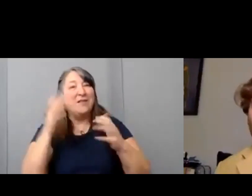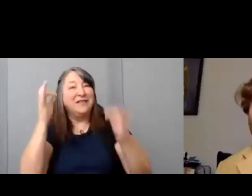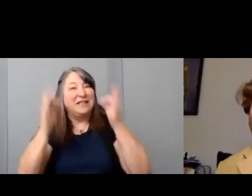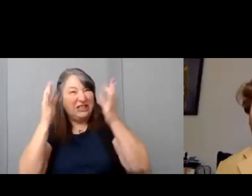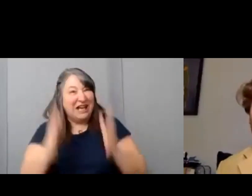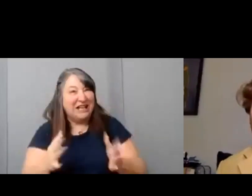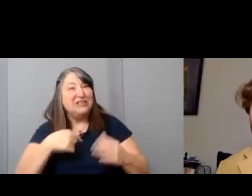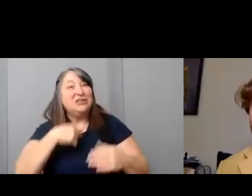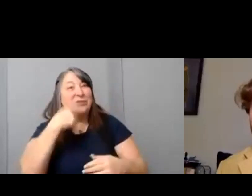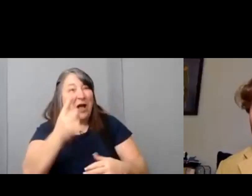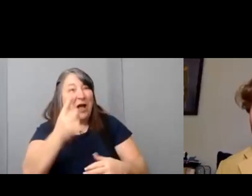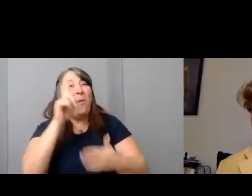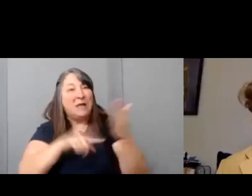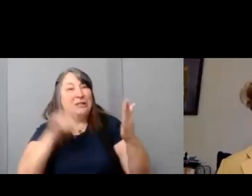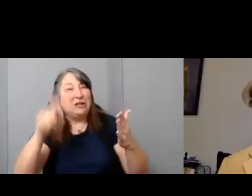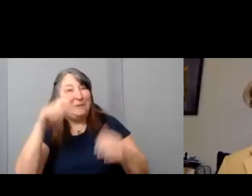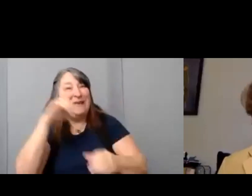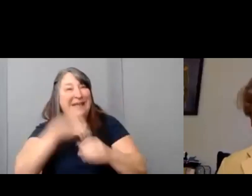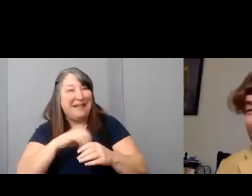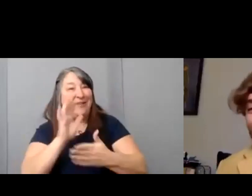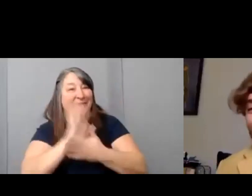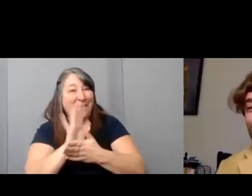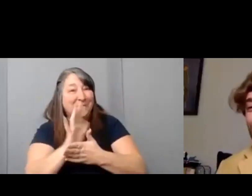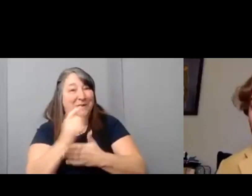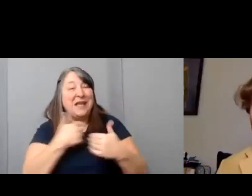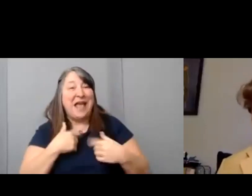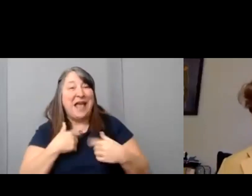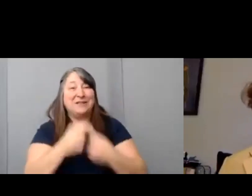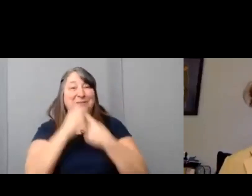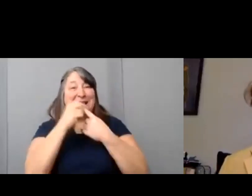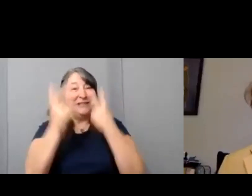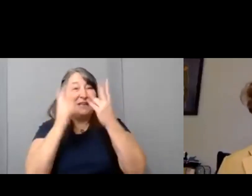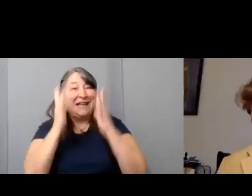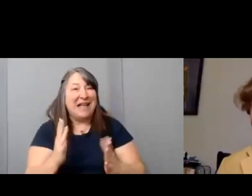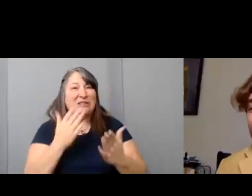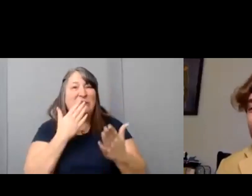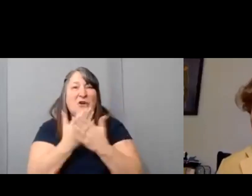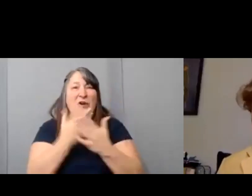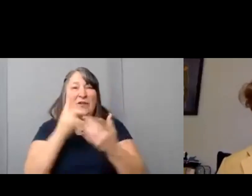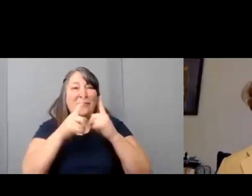special guests with us here today uh very good friend of mine uh Mr. Mark Povinelli.